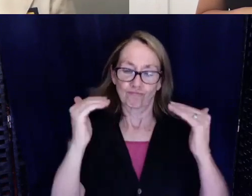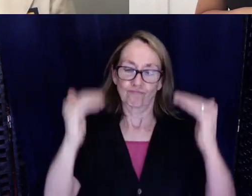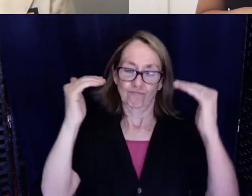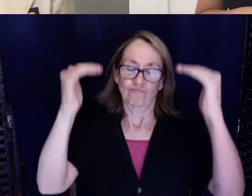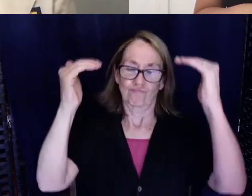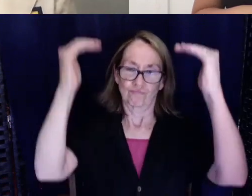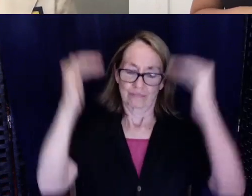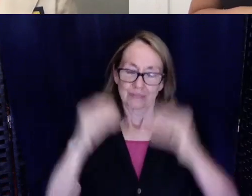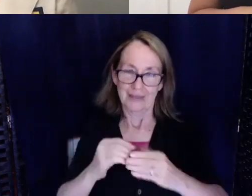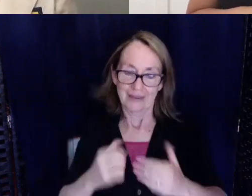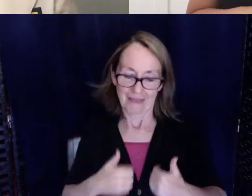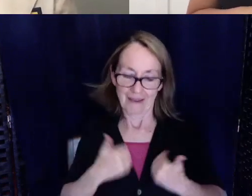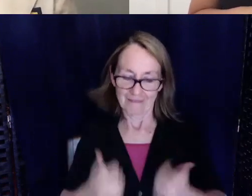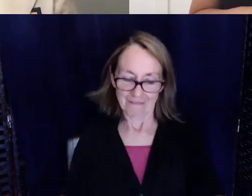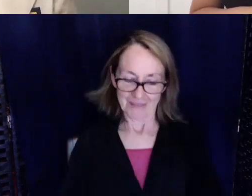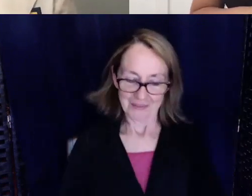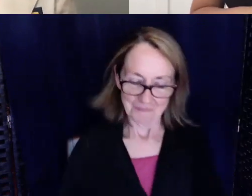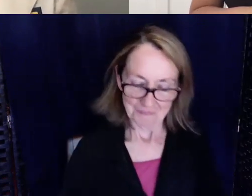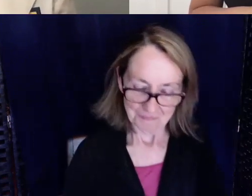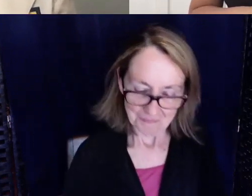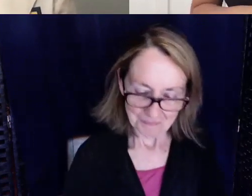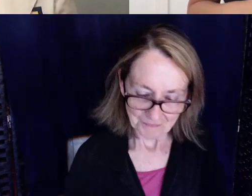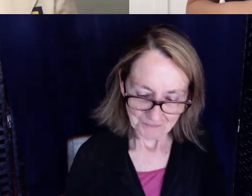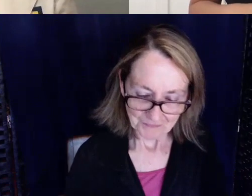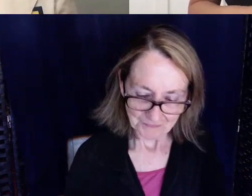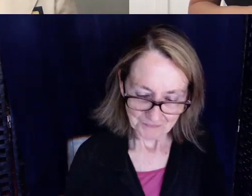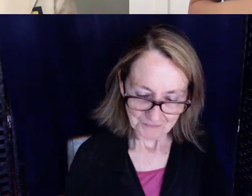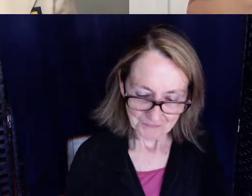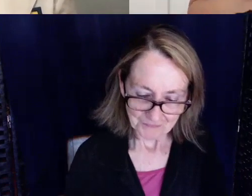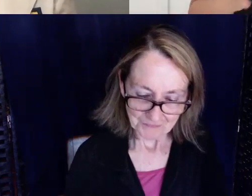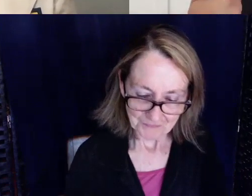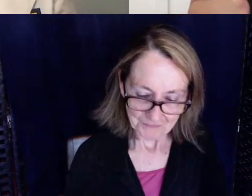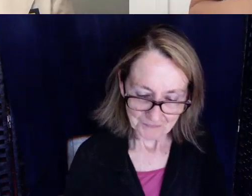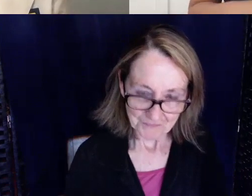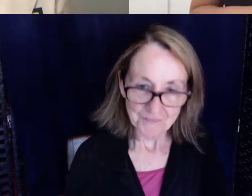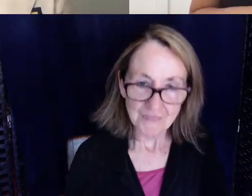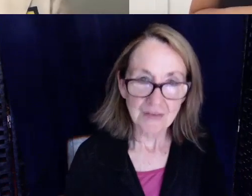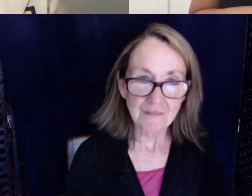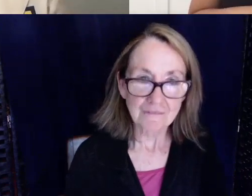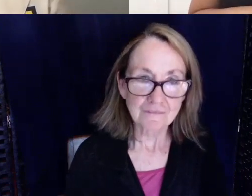Beautiful, thank you. Thank you. All right. I guess we'll close with some